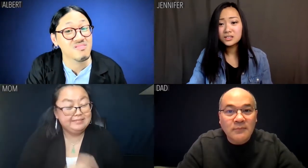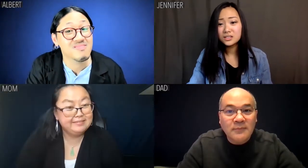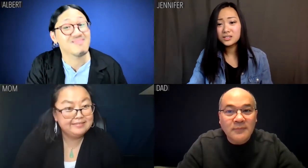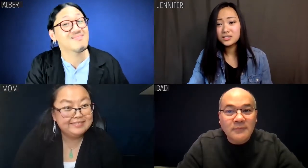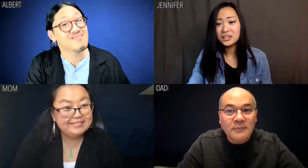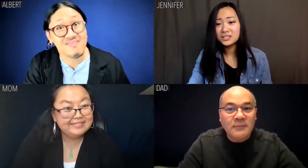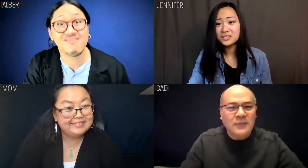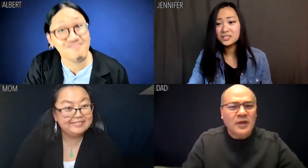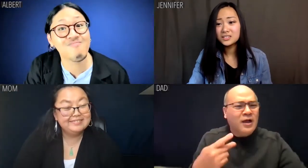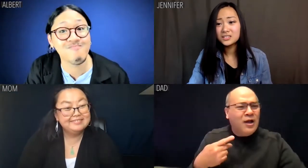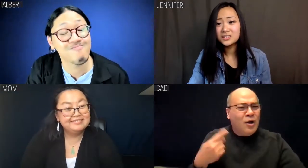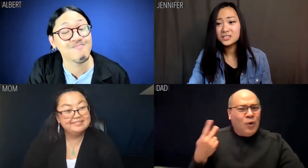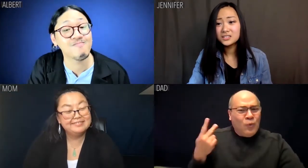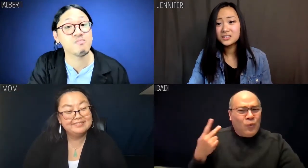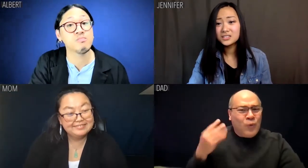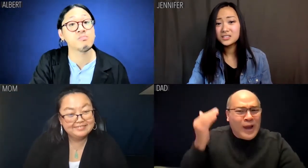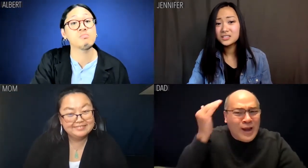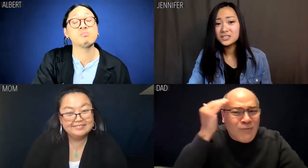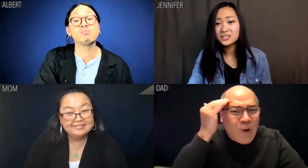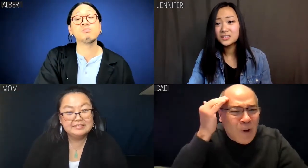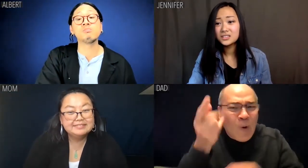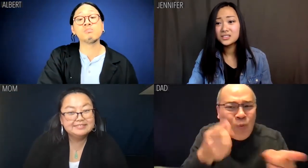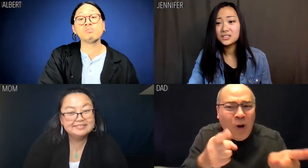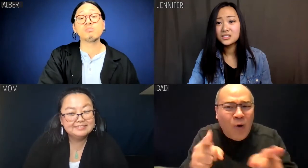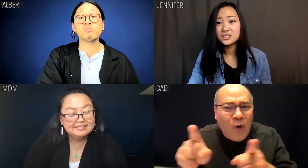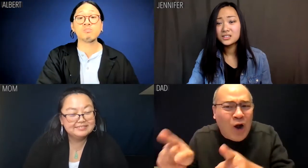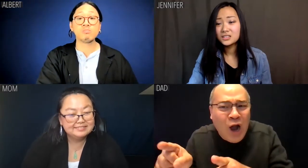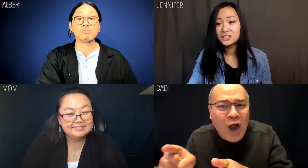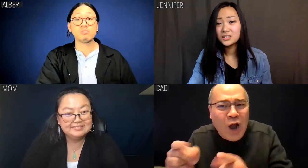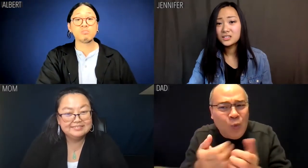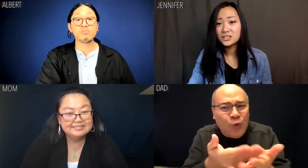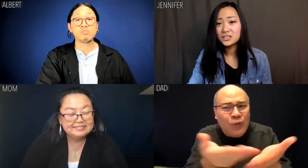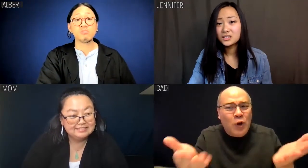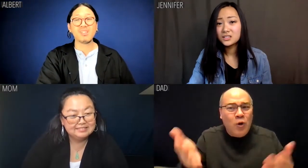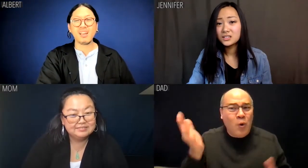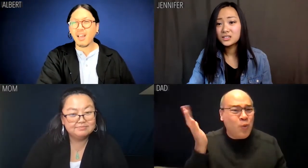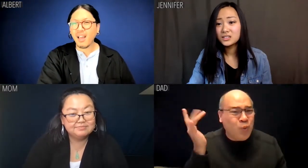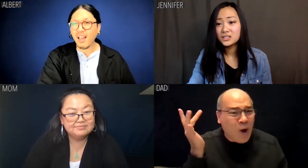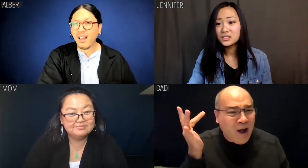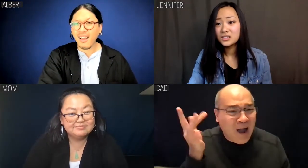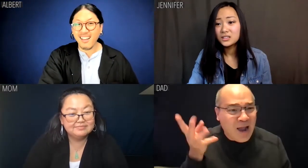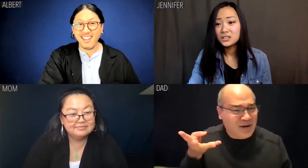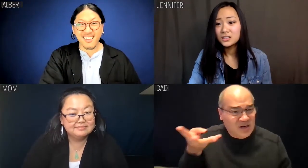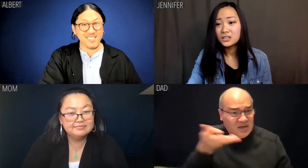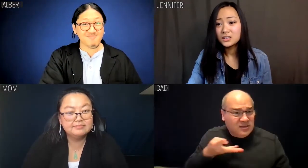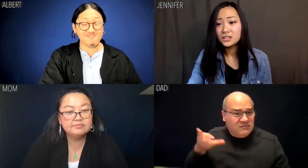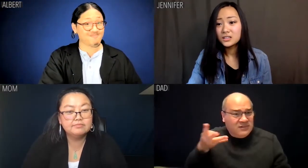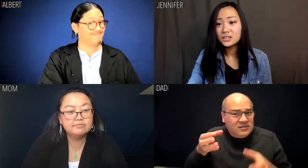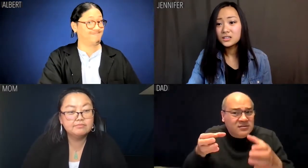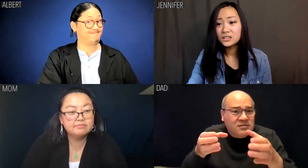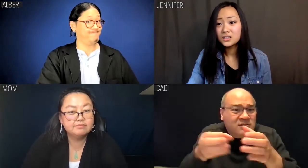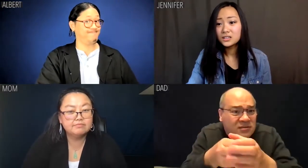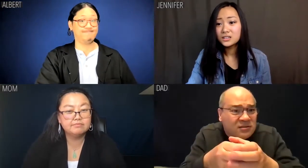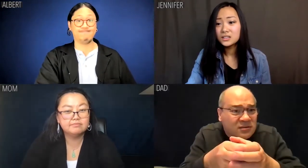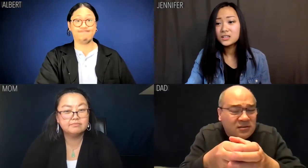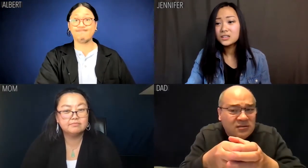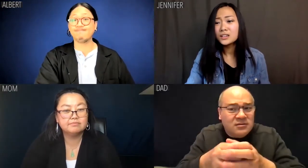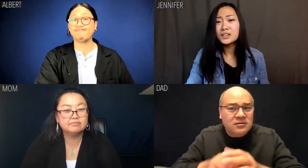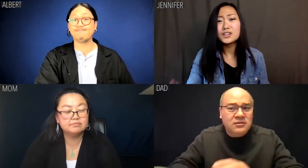Dad: We like knowing what's going on with you, because we're very tight-knit.